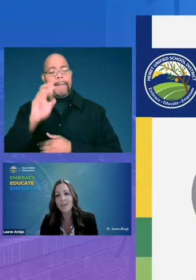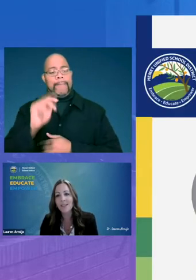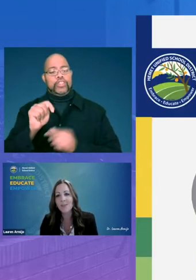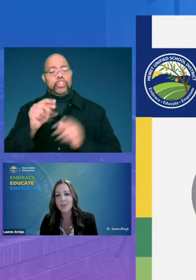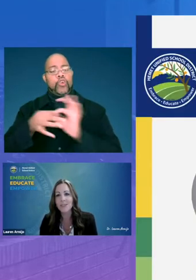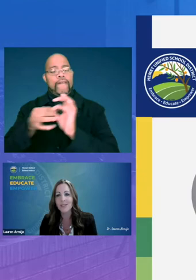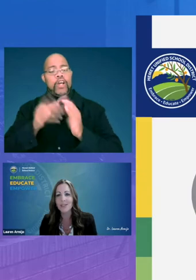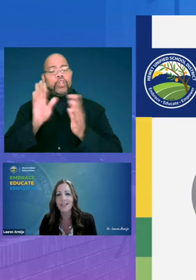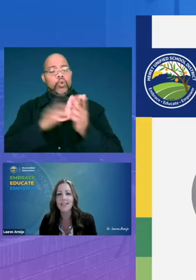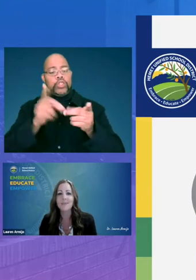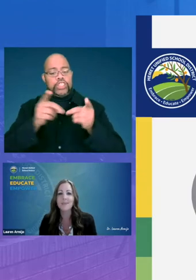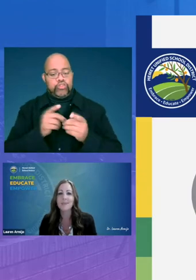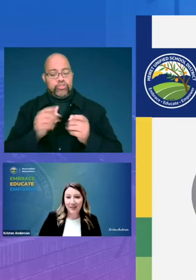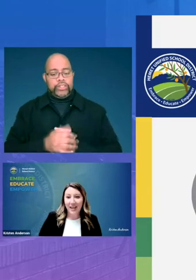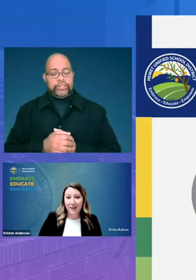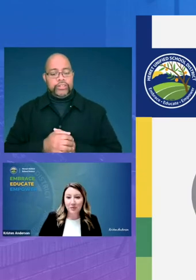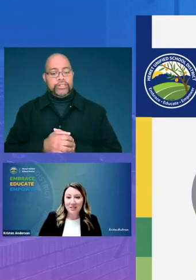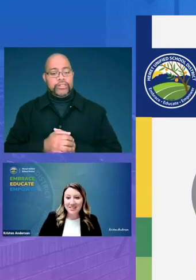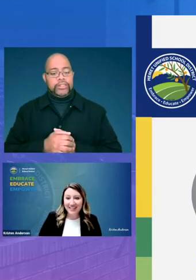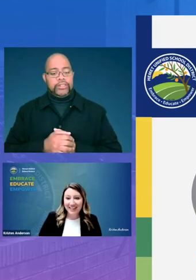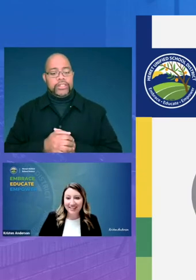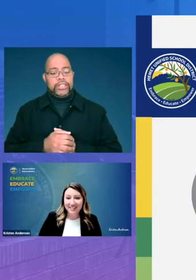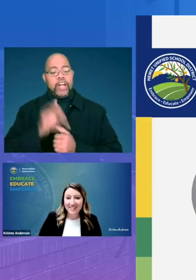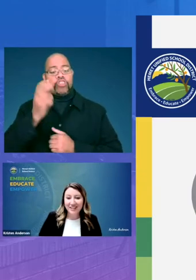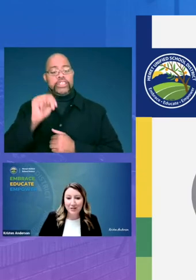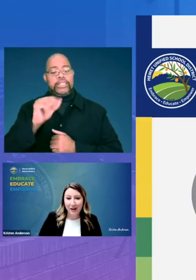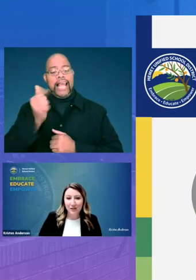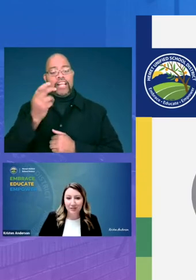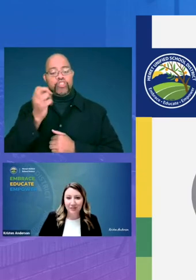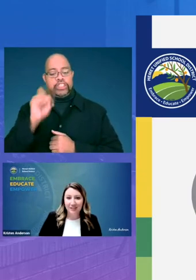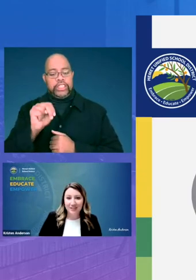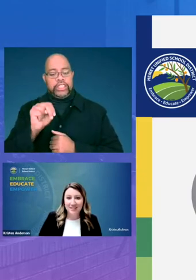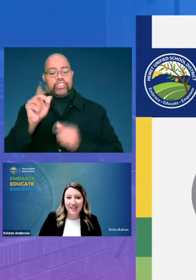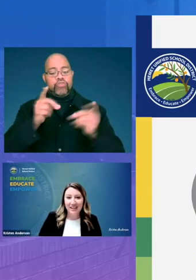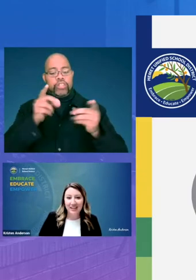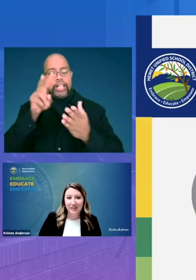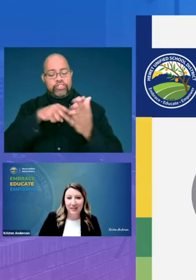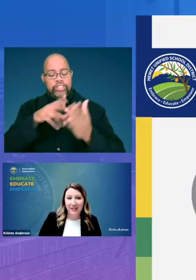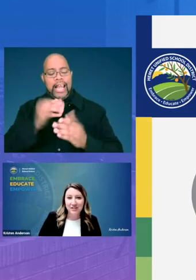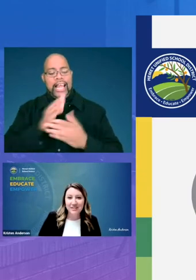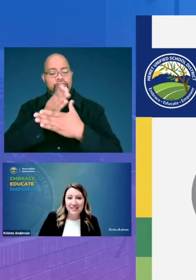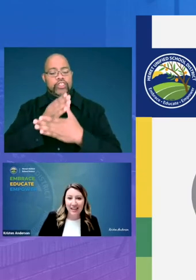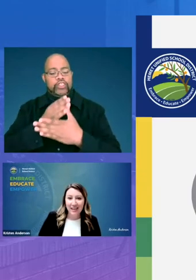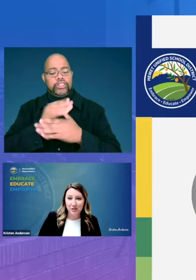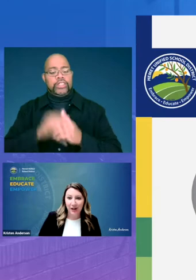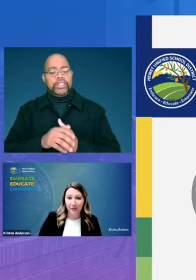school district and i'm kristen anderson the director of literacy and intervention tk12